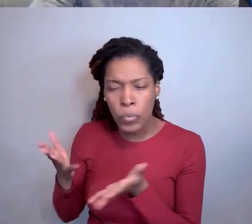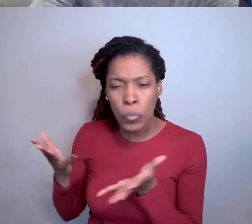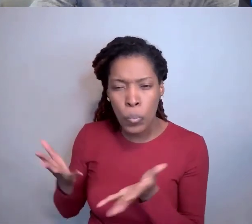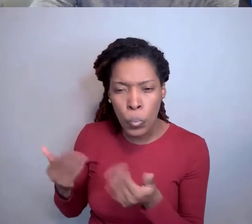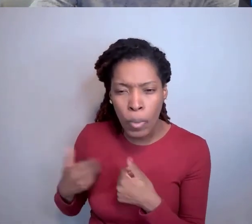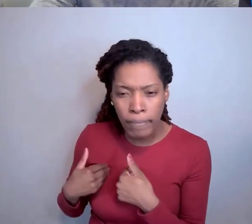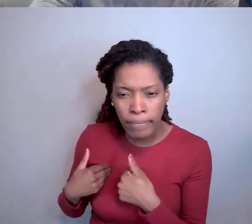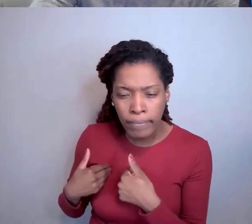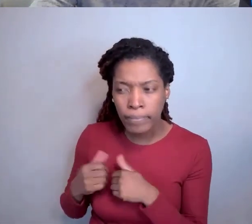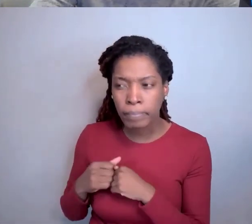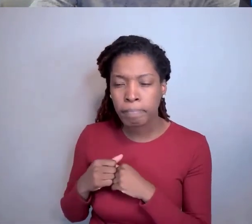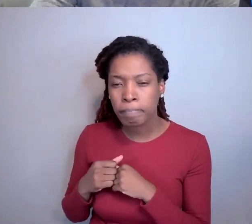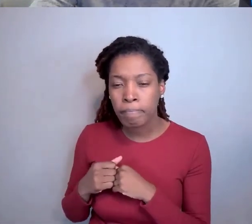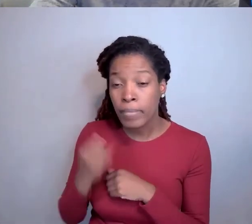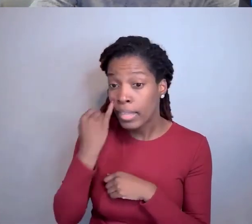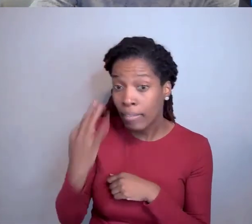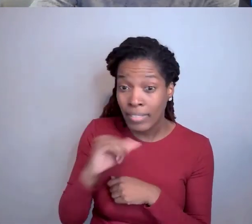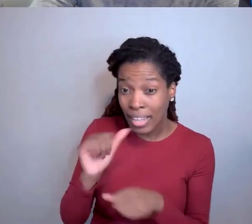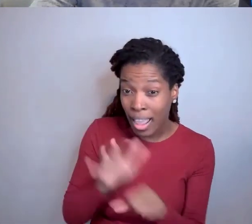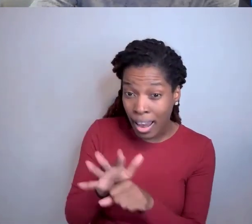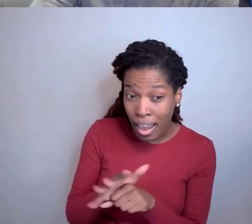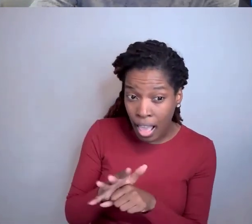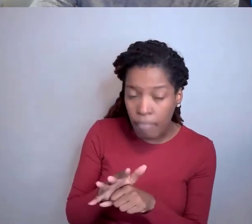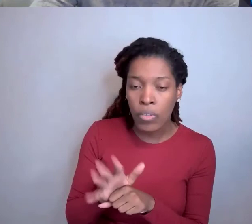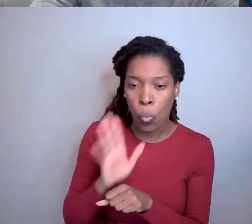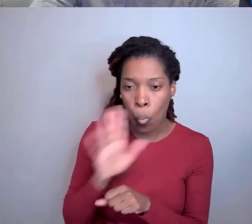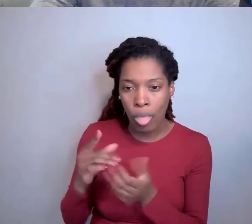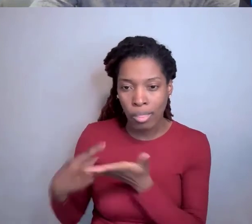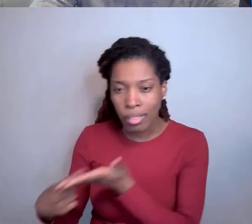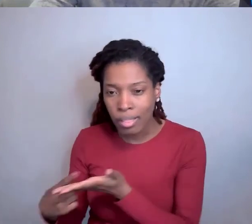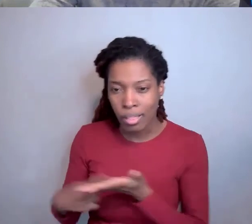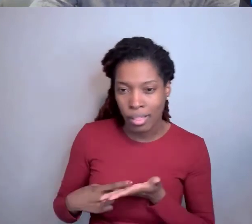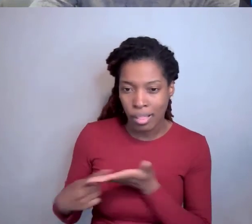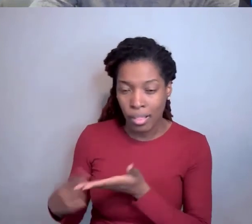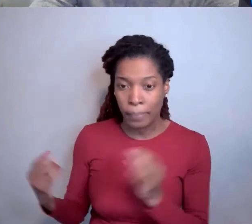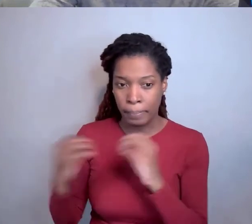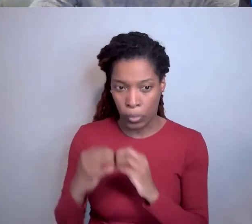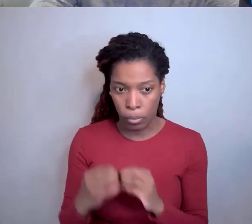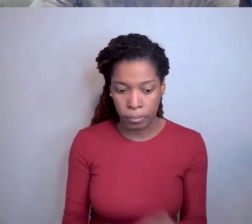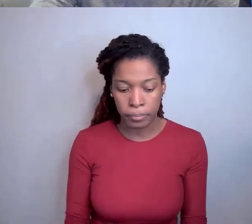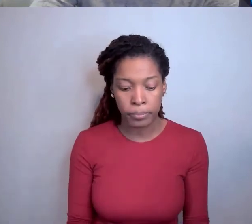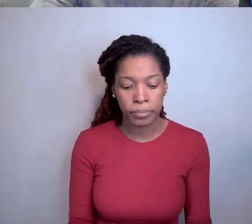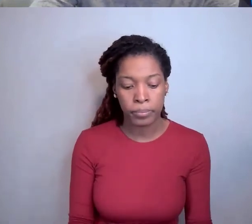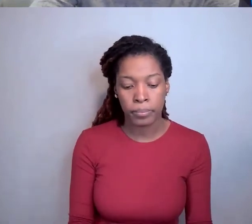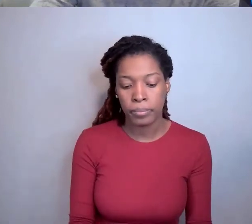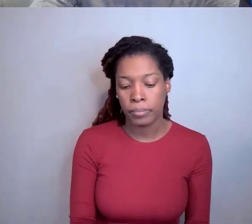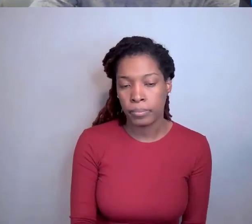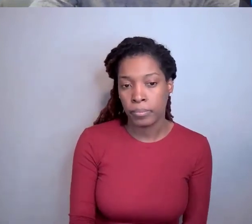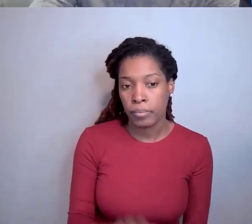And if they don't have enough yet, they'll keep going back. And sometimes even the process to a disclosure